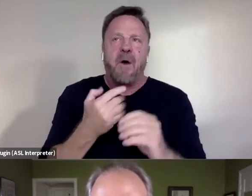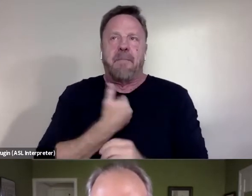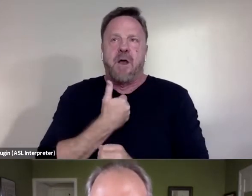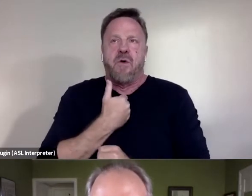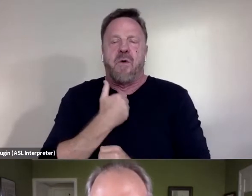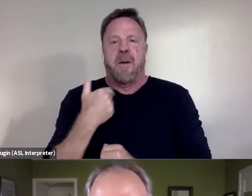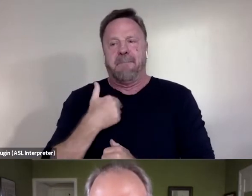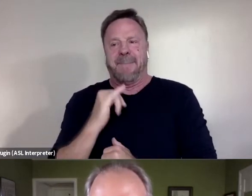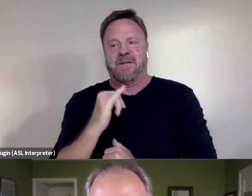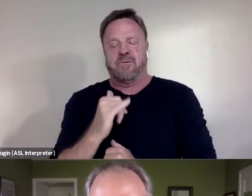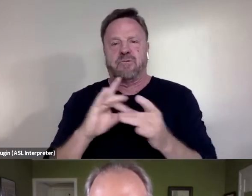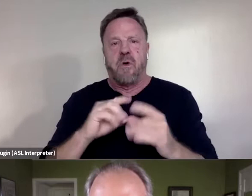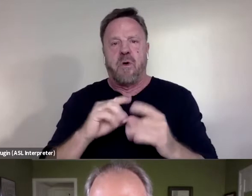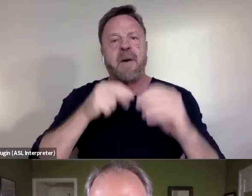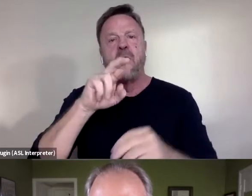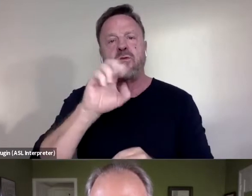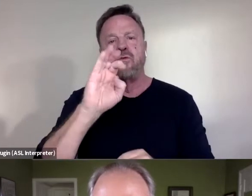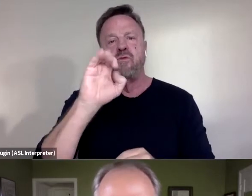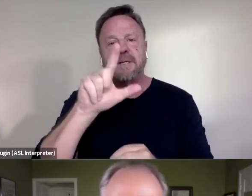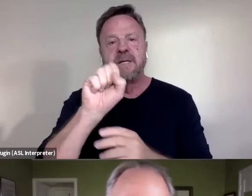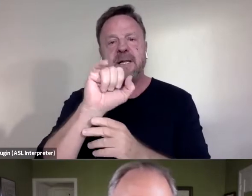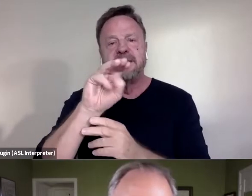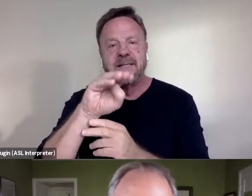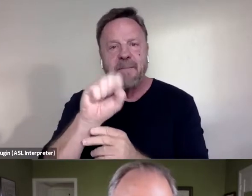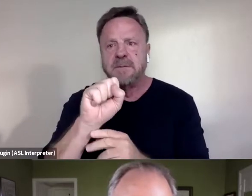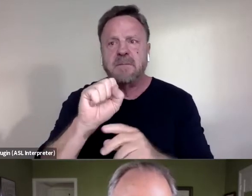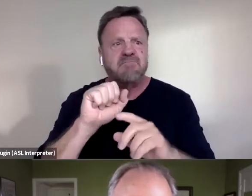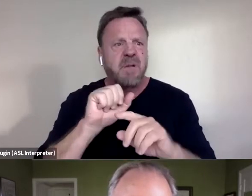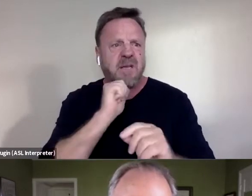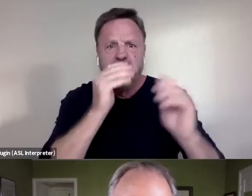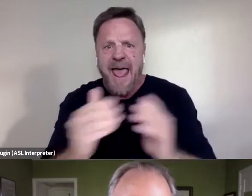But in no way was I intending to do anything with that story.